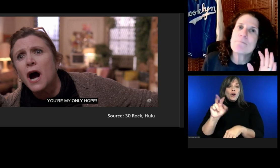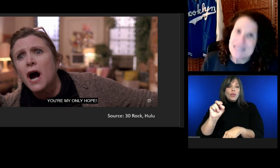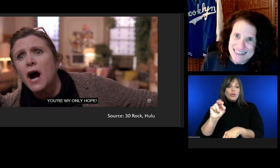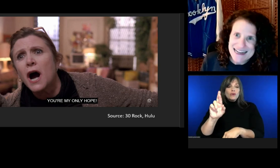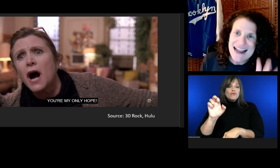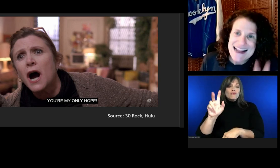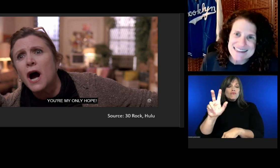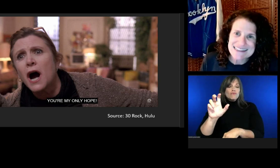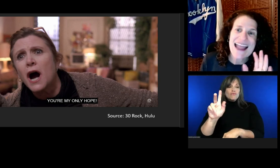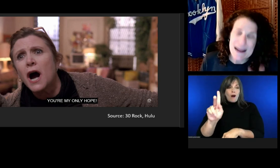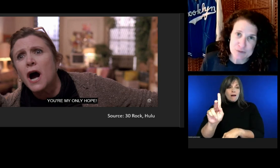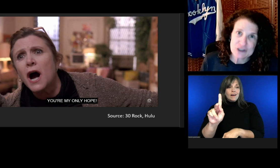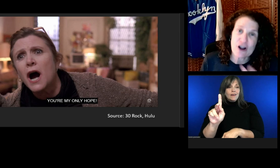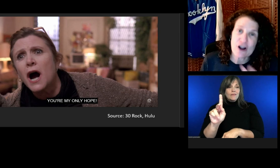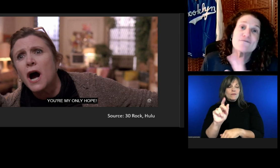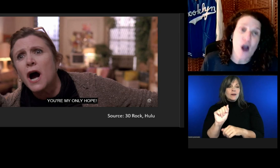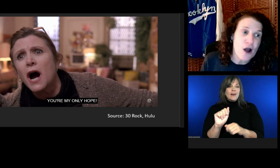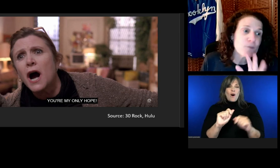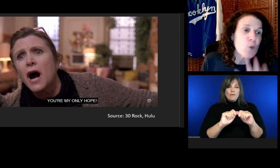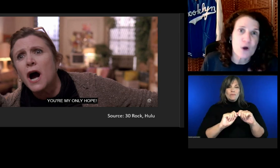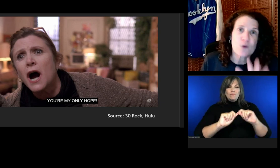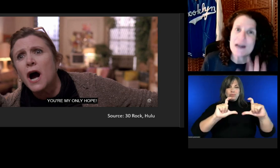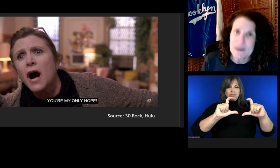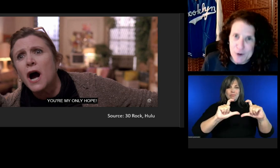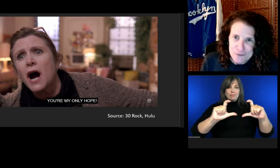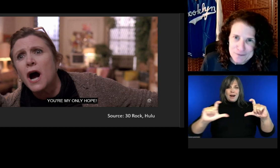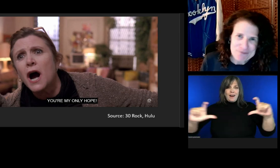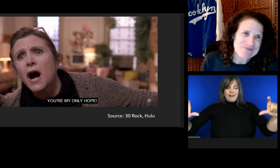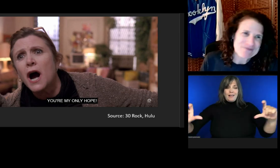Mixed case captions are far more readable.